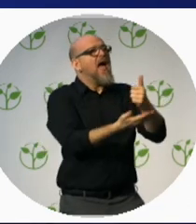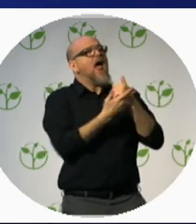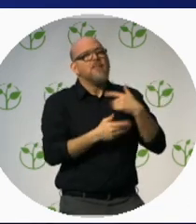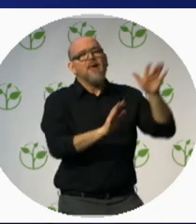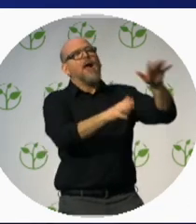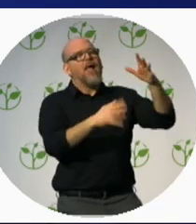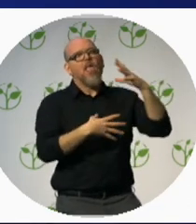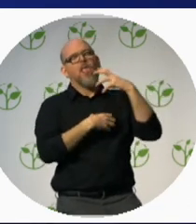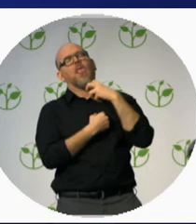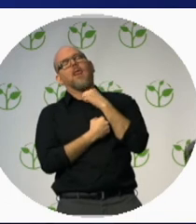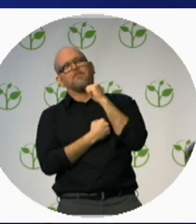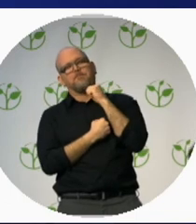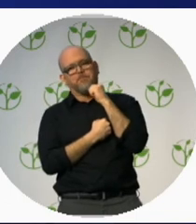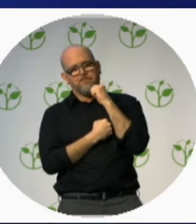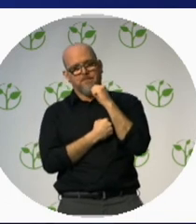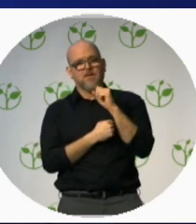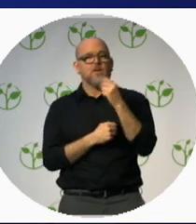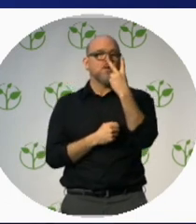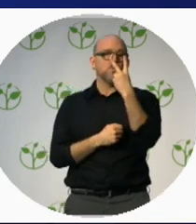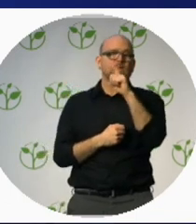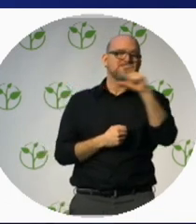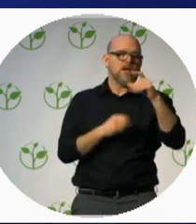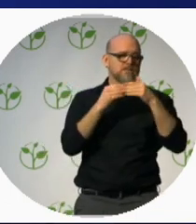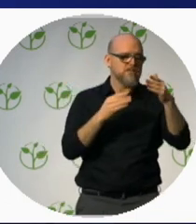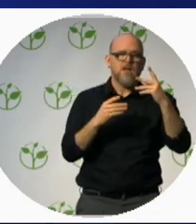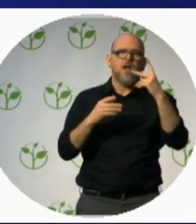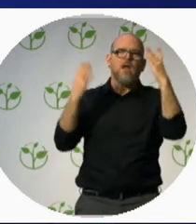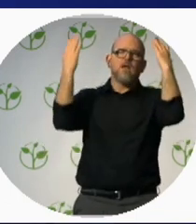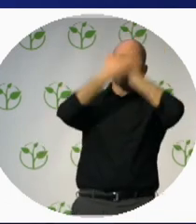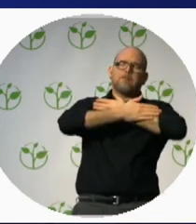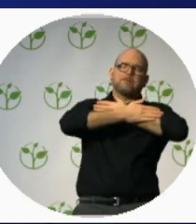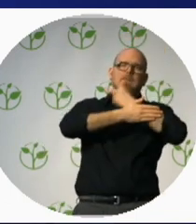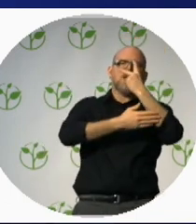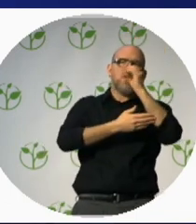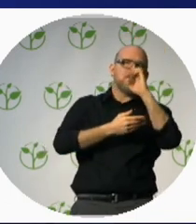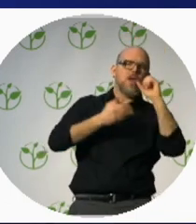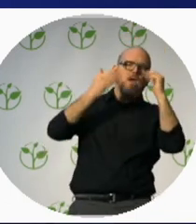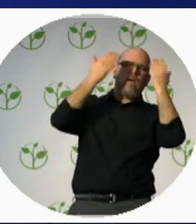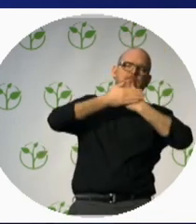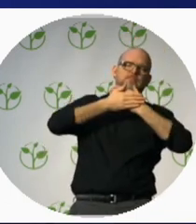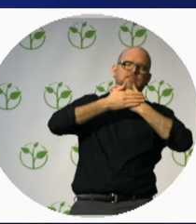After weeks in a coma and months in hospital they wouldn’t teach him the blindness skills